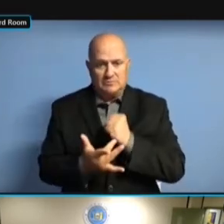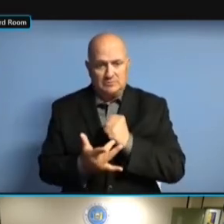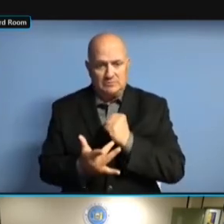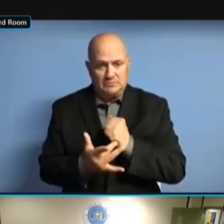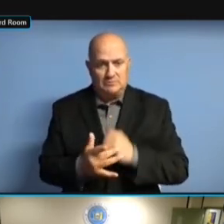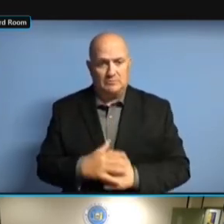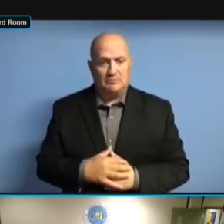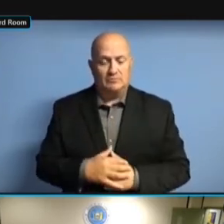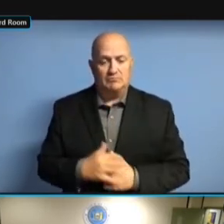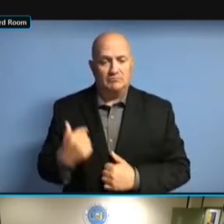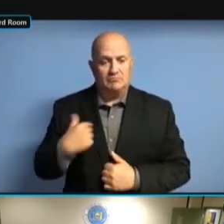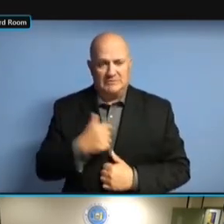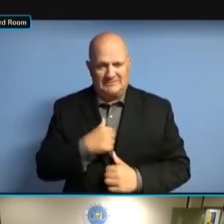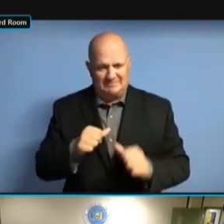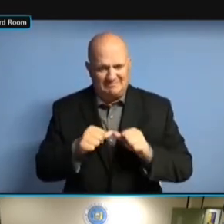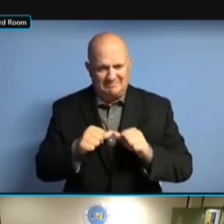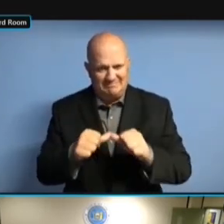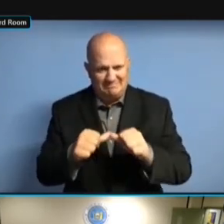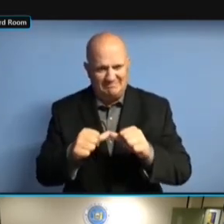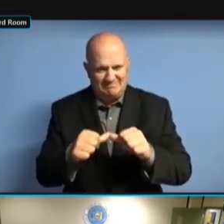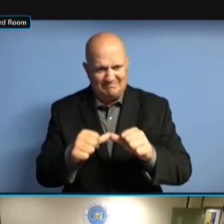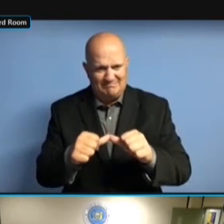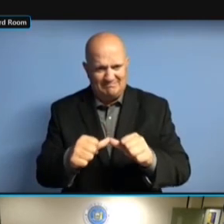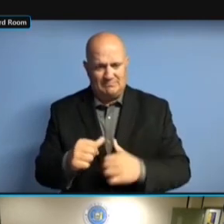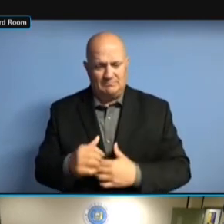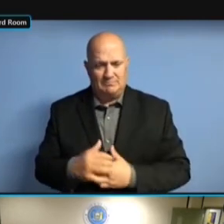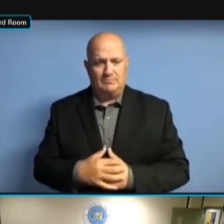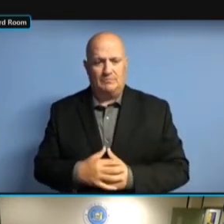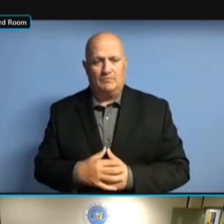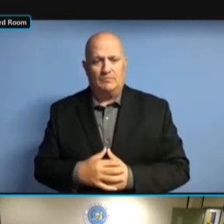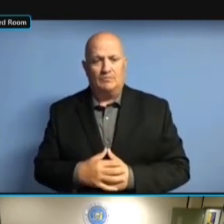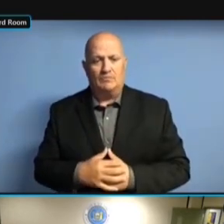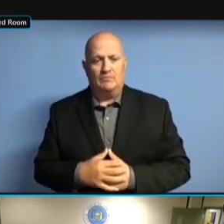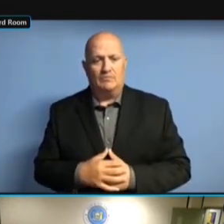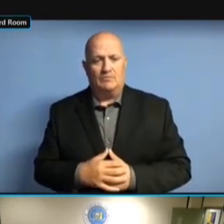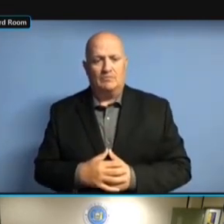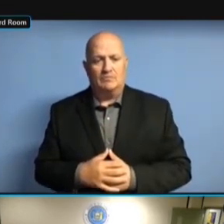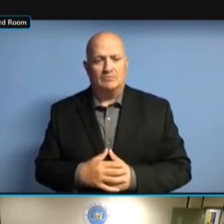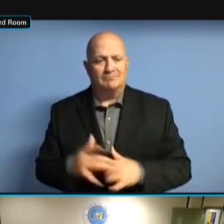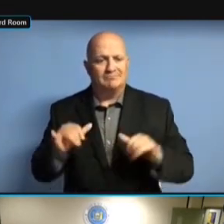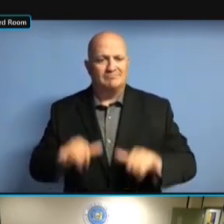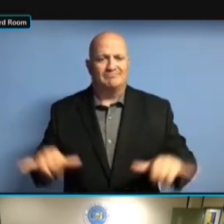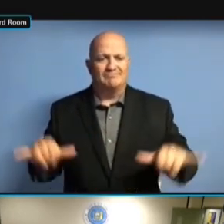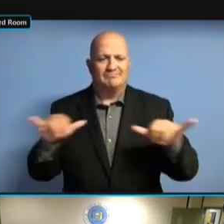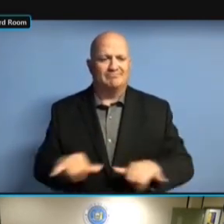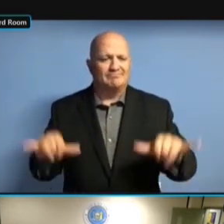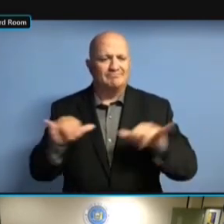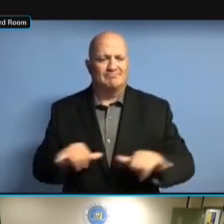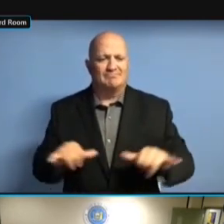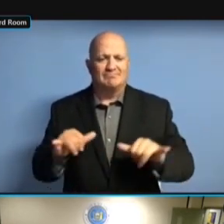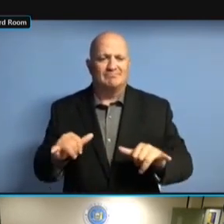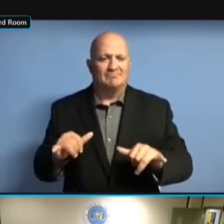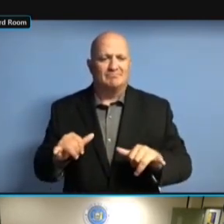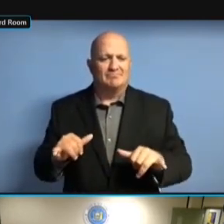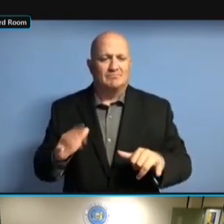PROJECT IN THE FUTURE. AND AS ALWAYS, WE PROJECT IN THE FUTURE. AND AS ALWAYS, WE CONTINUE AND AS ALWAYS, WE CONTINUE AND AS ALWAYS, WE CONTINUE WORKING AND AS ALWAYS, WE CONTINUE WORKING ON AND AS ALWAYS, WE CONTINUE WORKING ON MULTIPLE AND AS ALWAYS, WE CONTINUE WORKING ON MULTIPLE SECURITY WORKING ON MULTIPLE SECURITY WORKING ON MULTIPLE SECURITY IMPROVEMENTS WORKING ON MULTIPLE SECURITY IMPROVEMENTS TO WORKING ON MULTIPLE SECURITY IMPROVEMENTS TO OUR WORKING ON MULTIPLE SECURITY IMPROVEMENTS TO OUR OWN IMPROVEMENTS TO OUR OWN IMPROVEMENTS TO OUR OWN INFRASTRUCTURE. INFRASTRUCTURE. INFRASTRUCTURE. WE INFRASTRUCTURE. WE ARE INFRASTRUCTURE. WE ARE ALSO INFRASTRUCTURE. WE ARE ALSO CURRENTLY